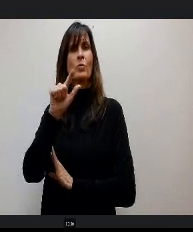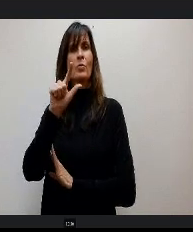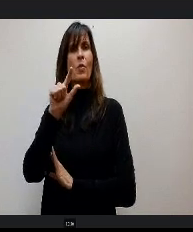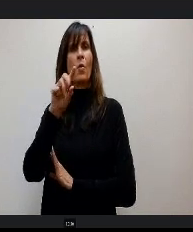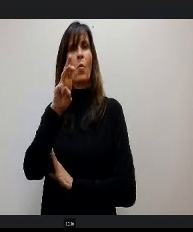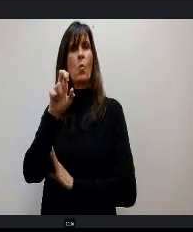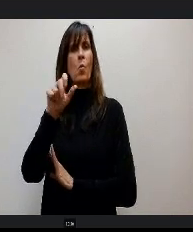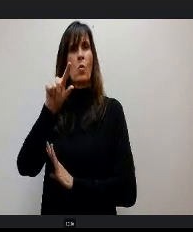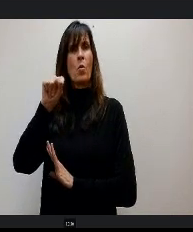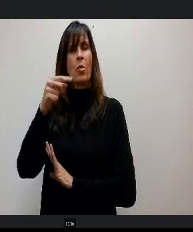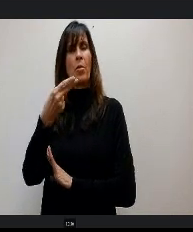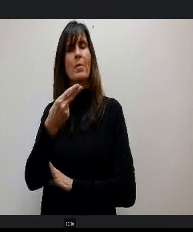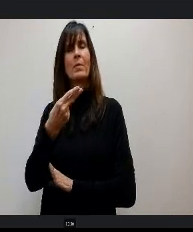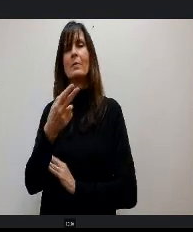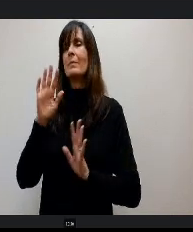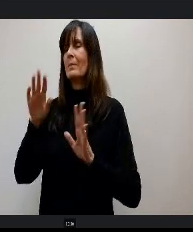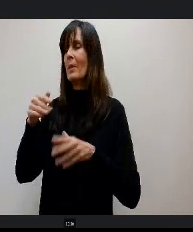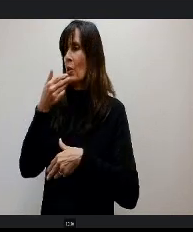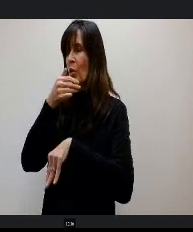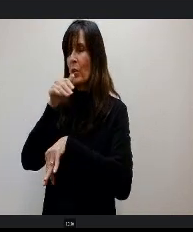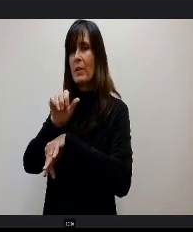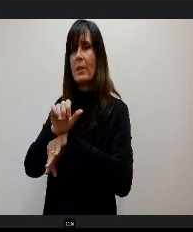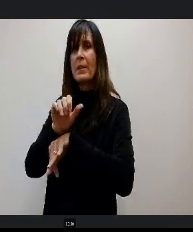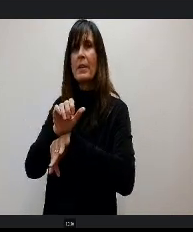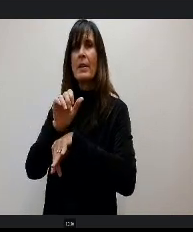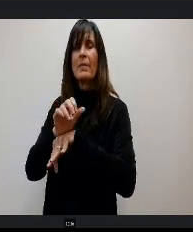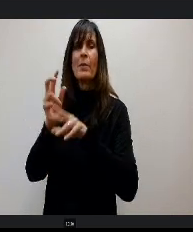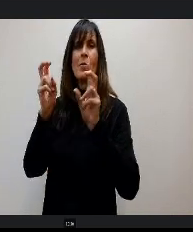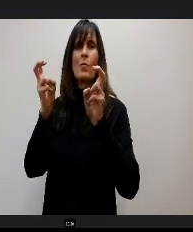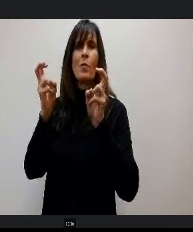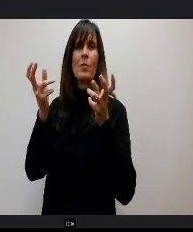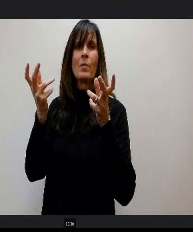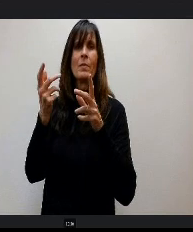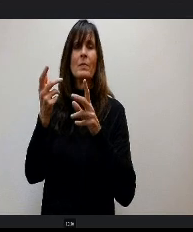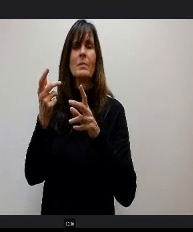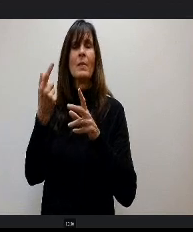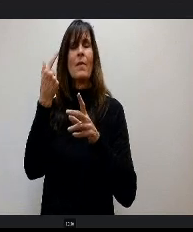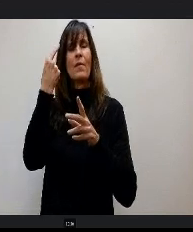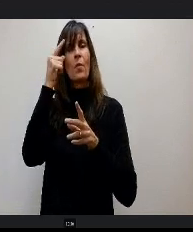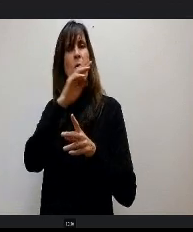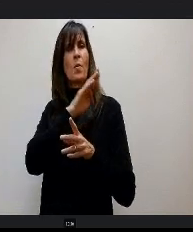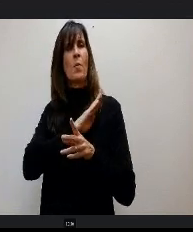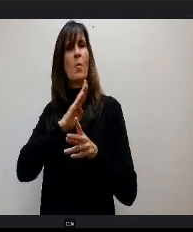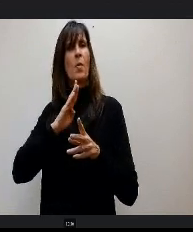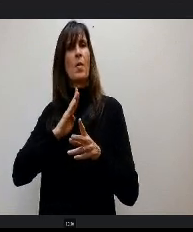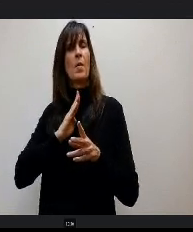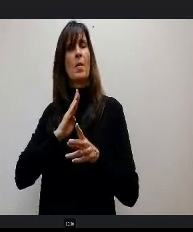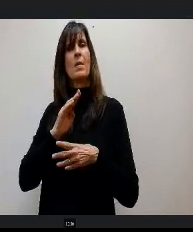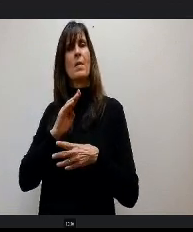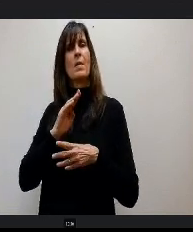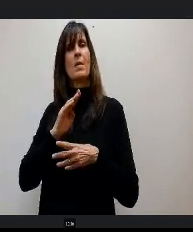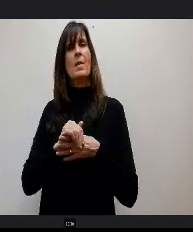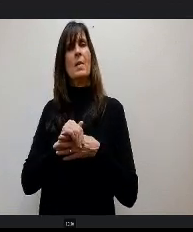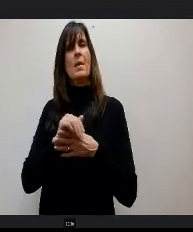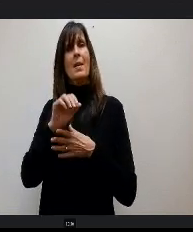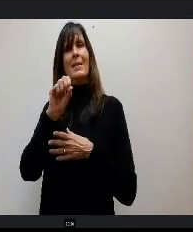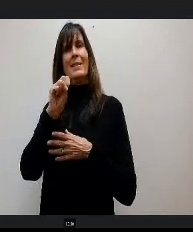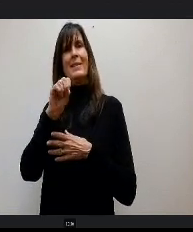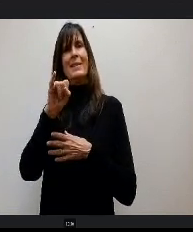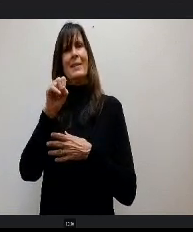Good evening. So tonight's bore quote is by Publilius Syrus and it says,